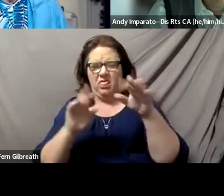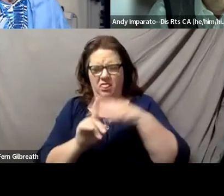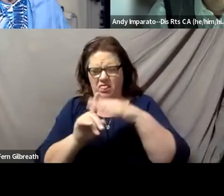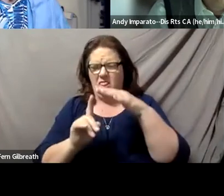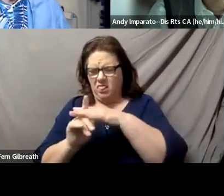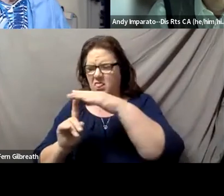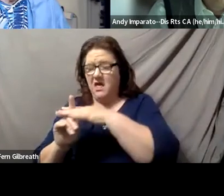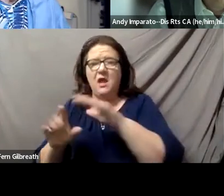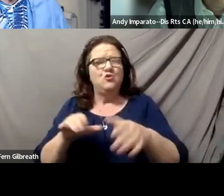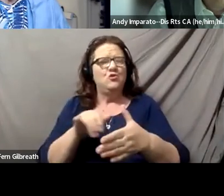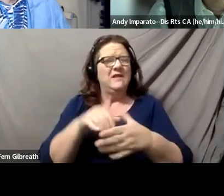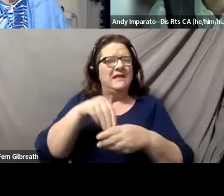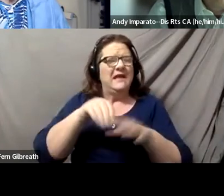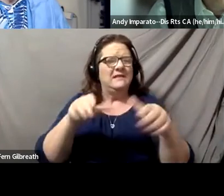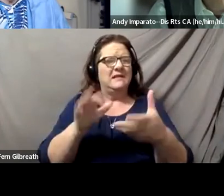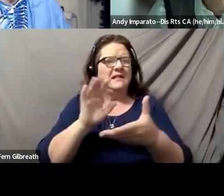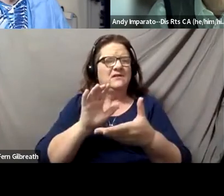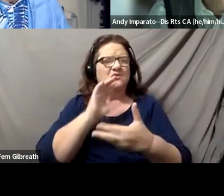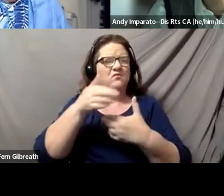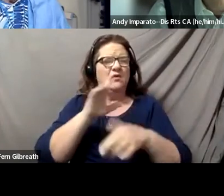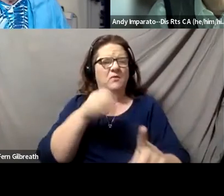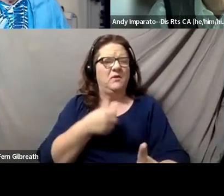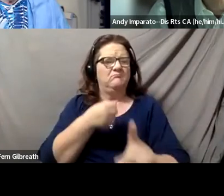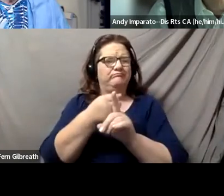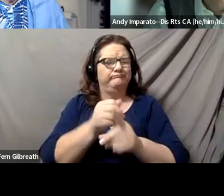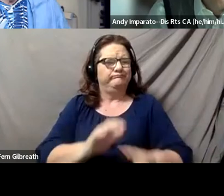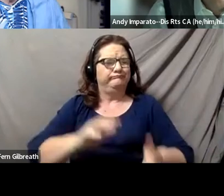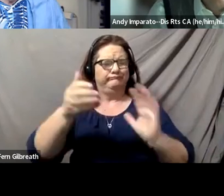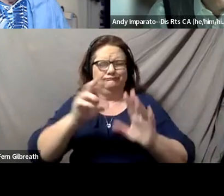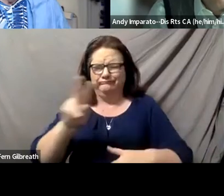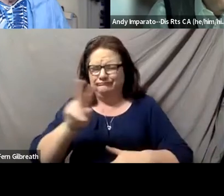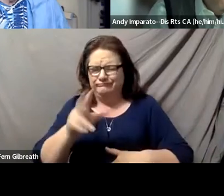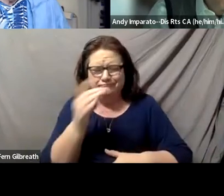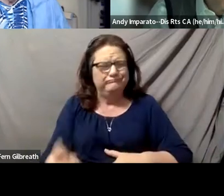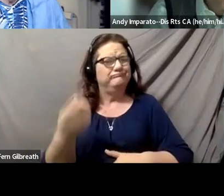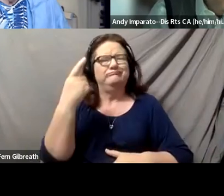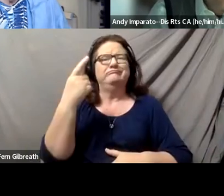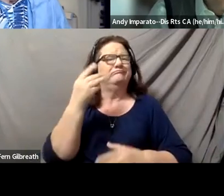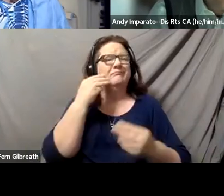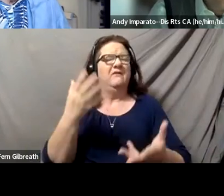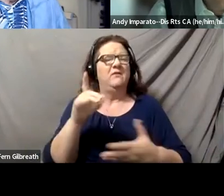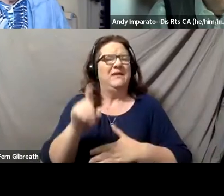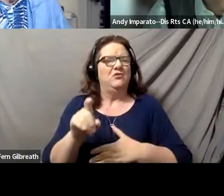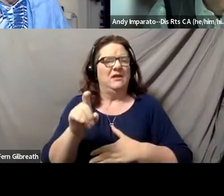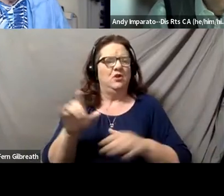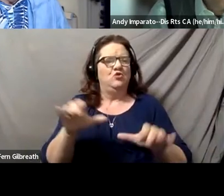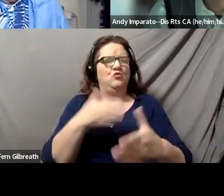then it can really, totally, adversely affect your ability to get the information that you need to do well in class.